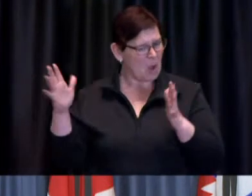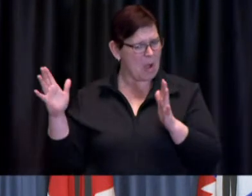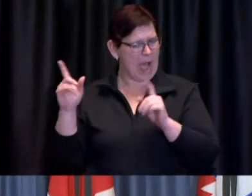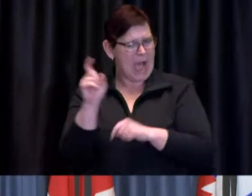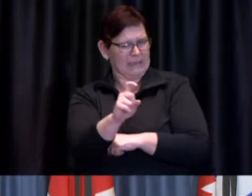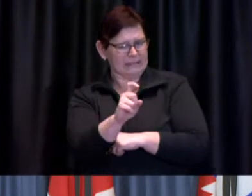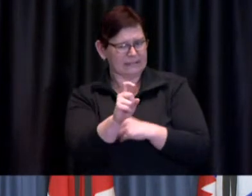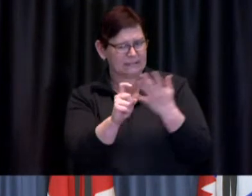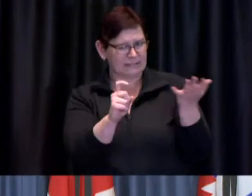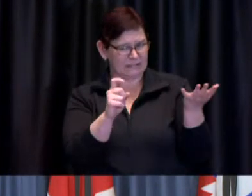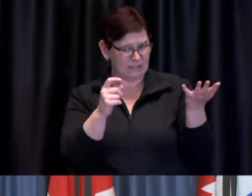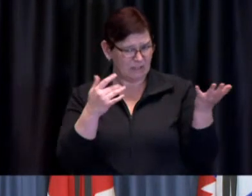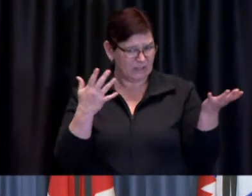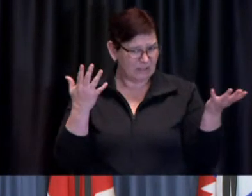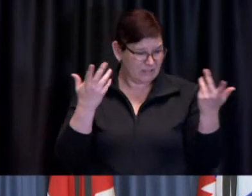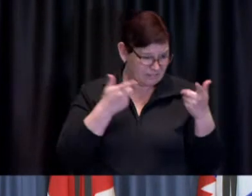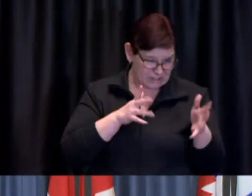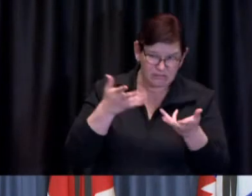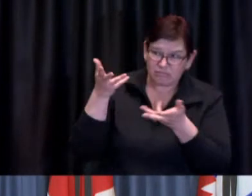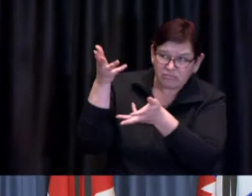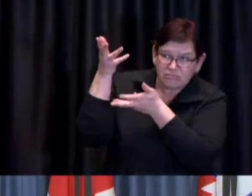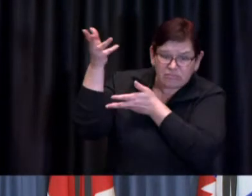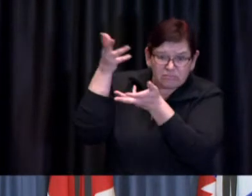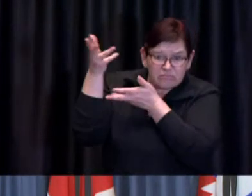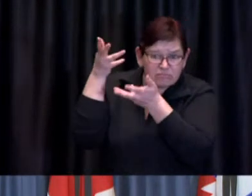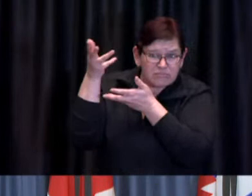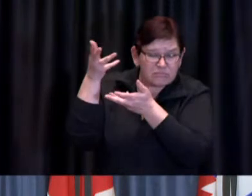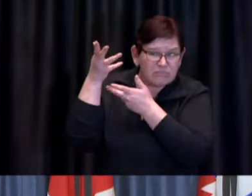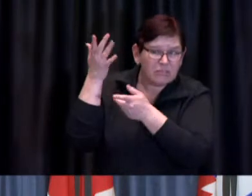do think that the residents of Toronto should know whether you think we're currently doing enough?